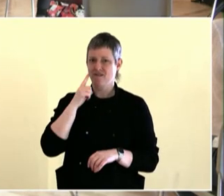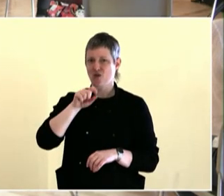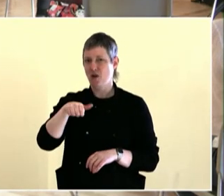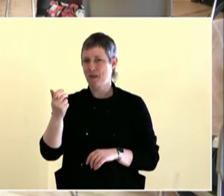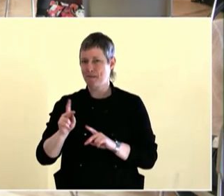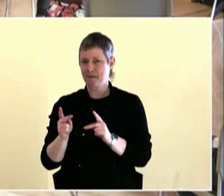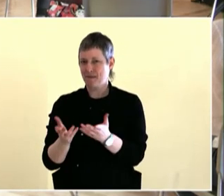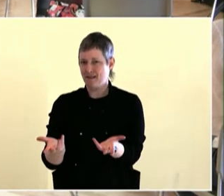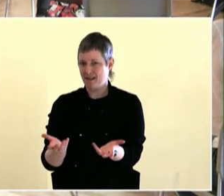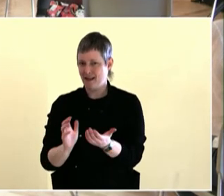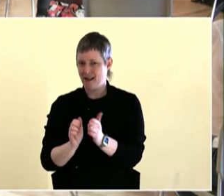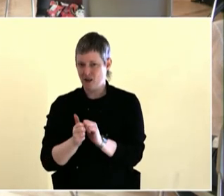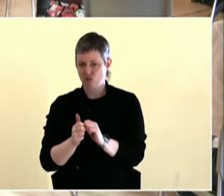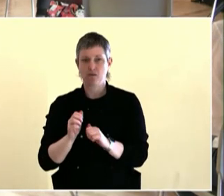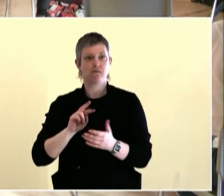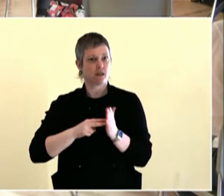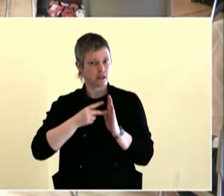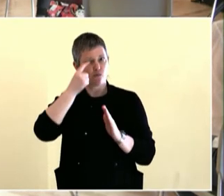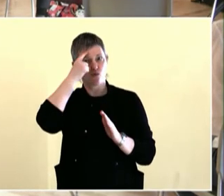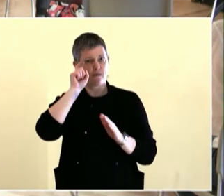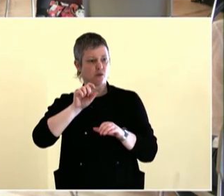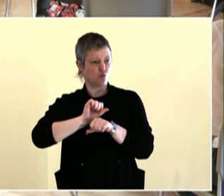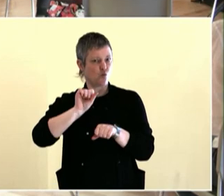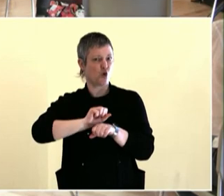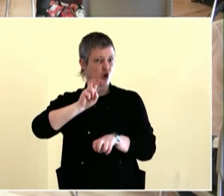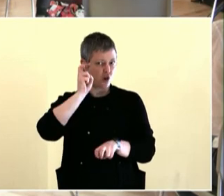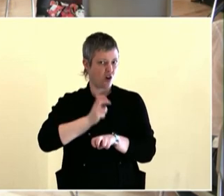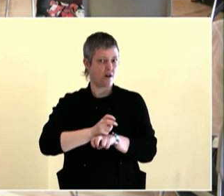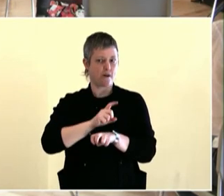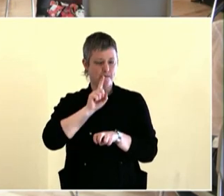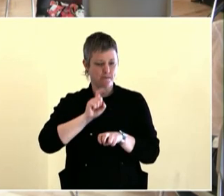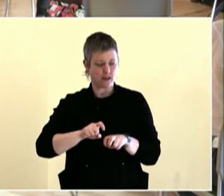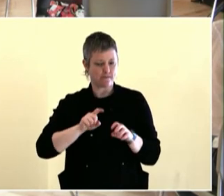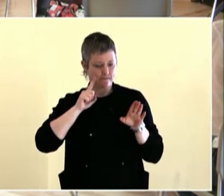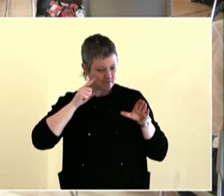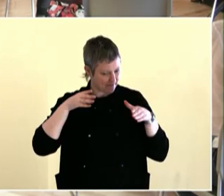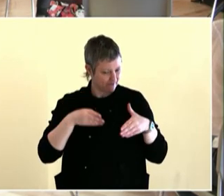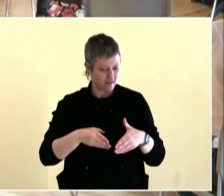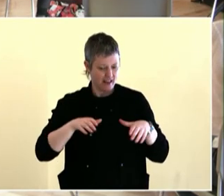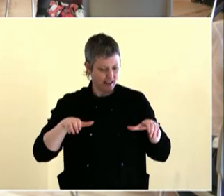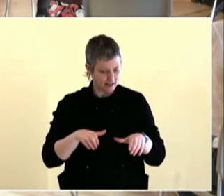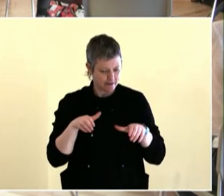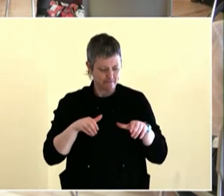I'll encourage you, ten years if I was to ask my mom, she would